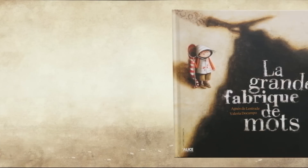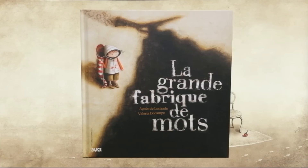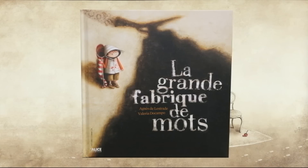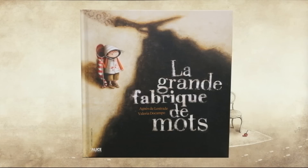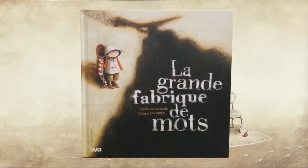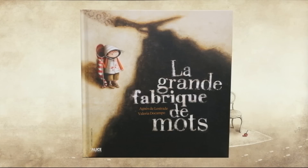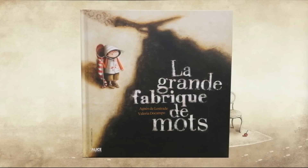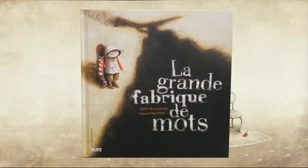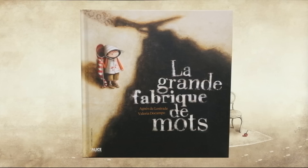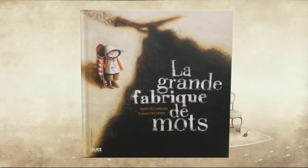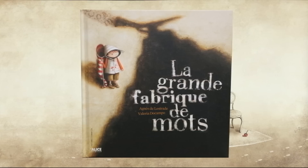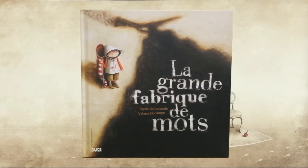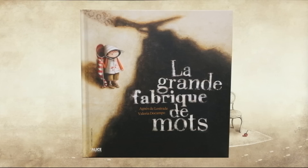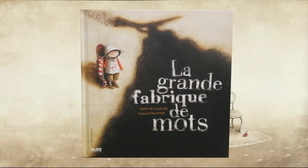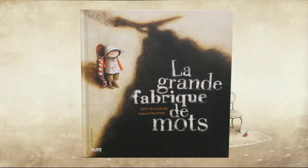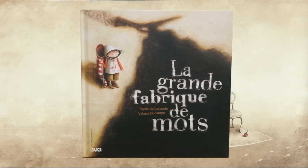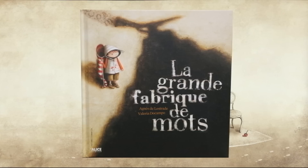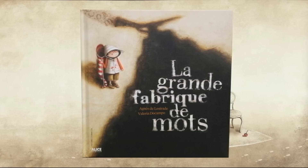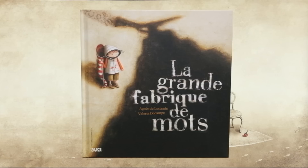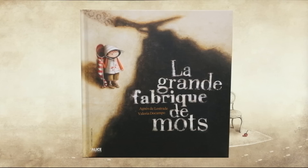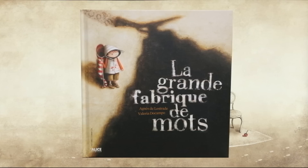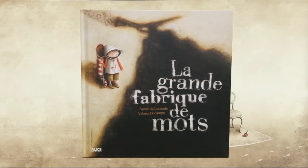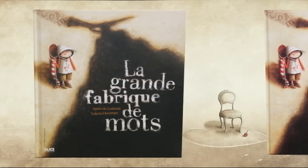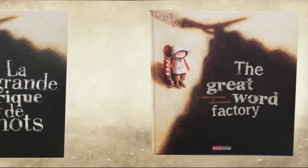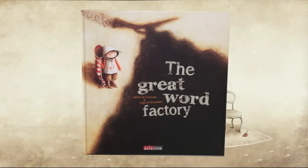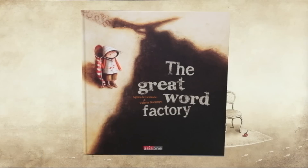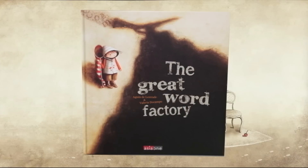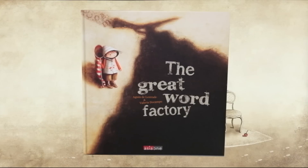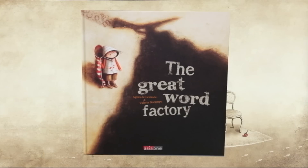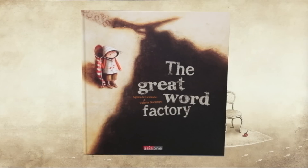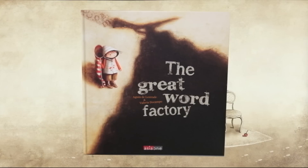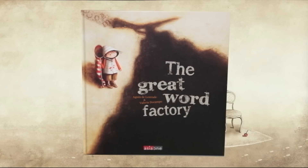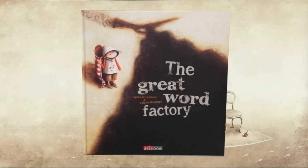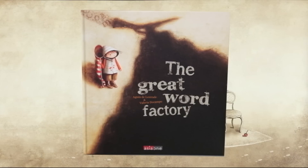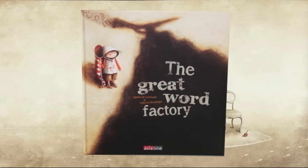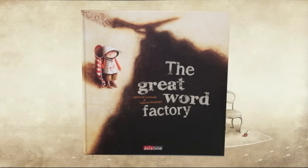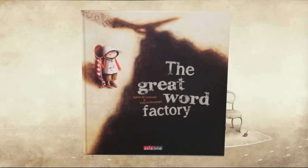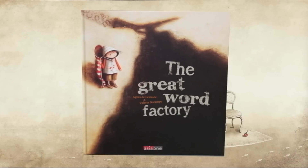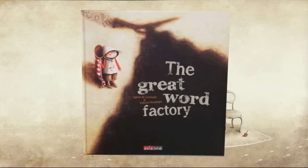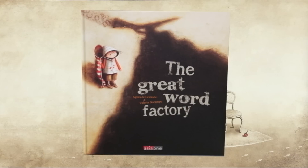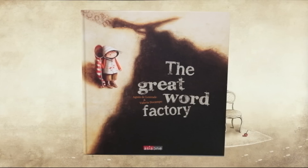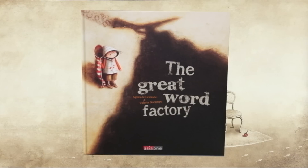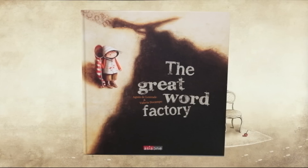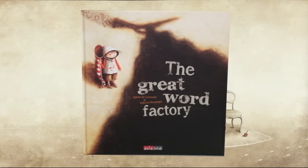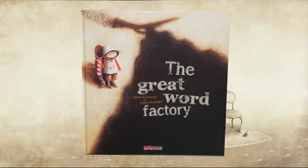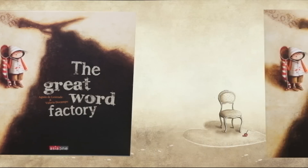(Das Original auf Französisch) (Englisch)